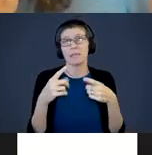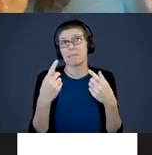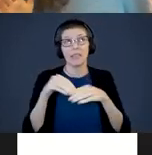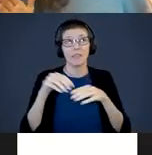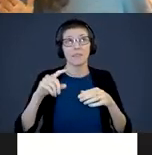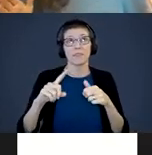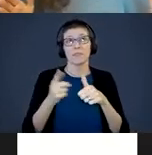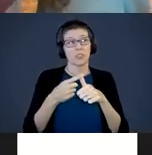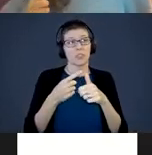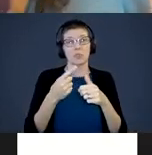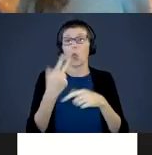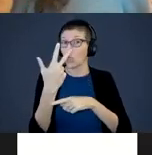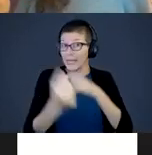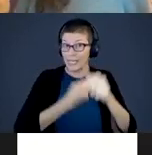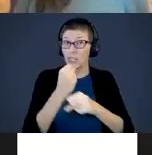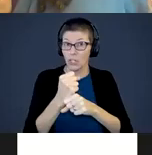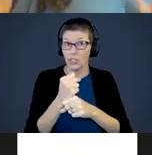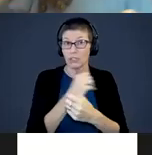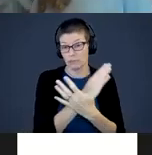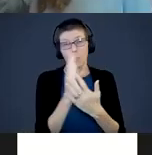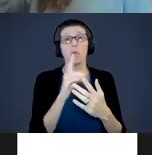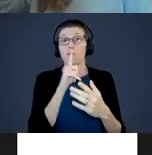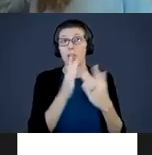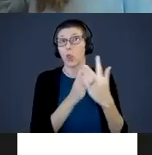3 years of life, and all the way up to the first 6 years of life,